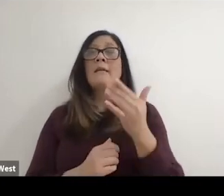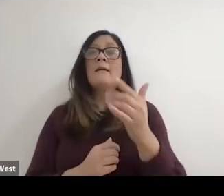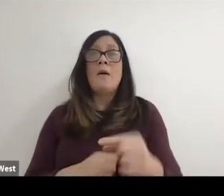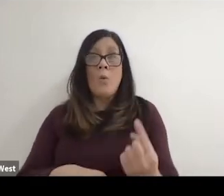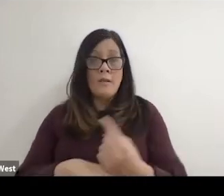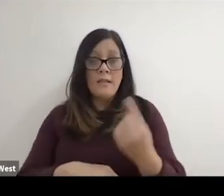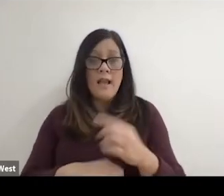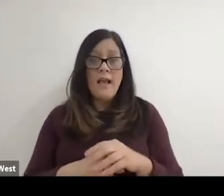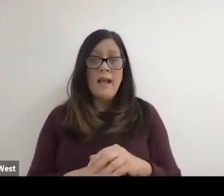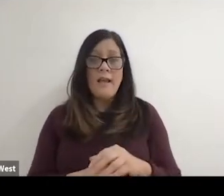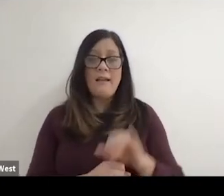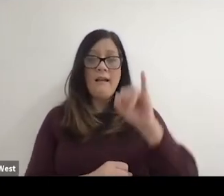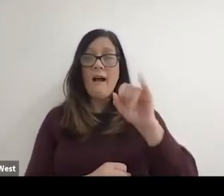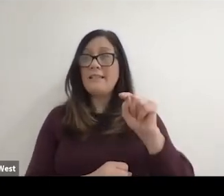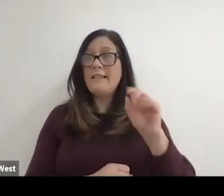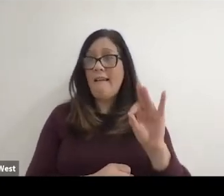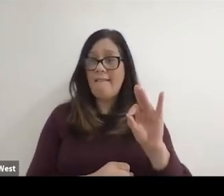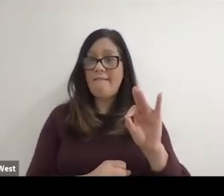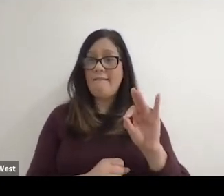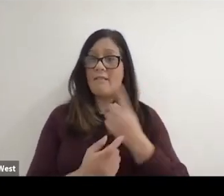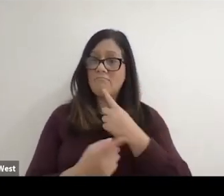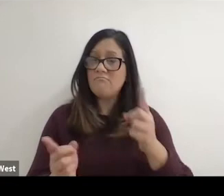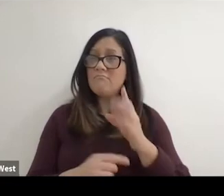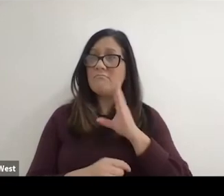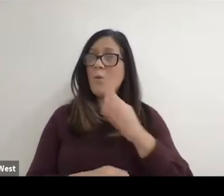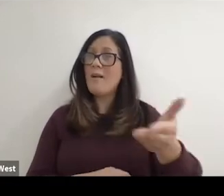the International Tennis Federation said they were going to hire a person.